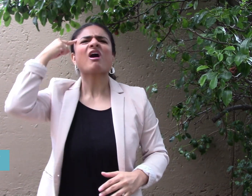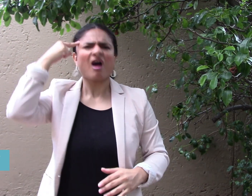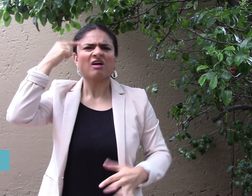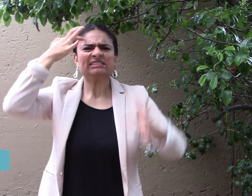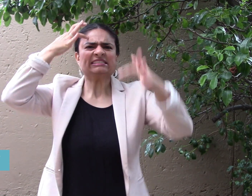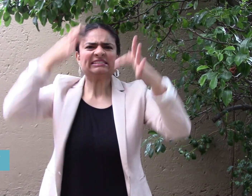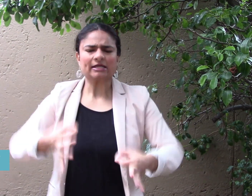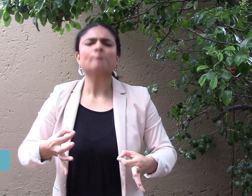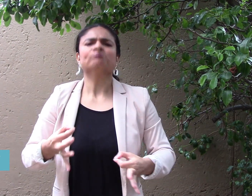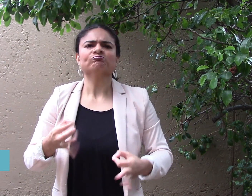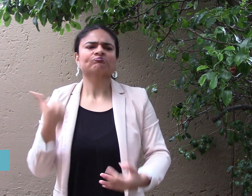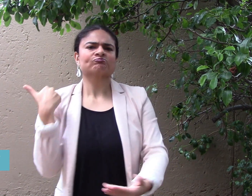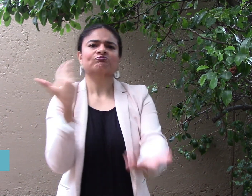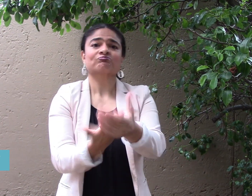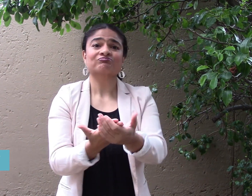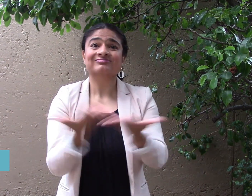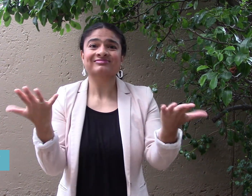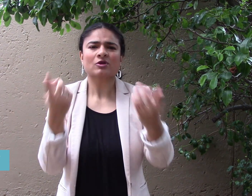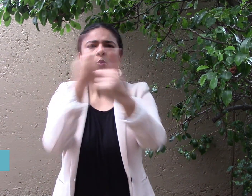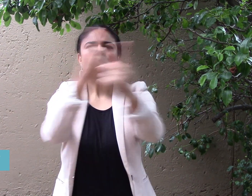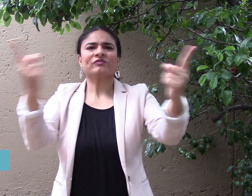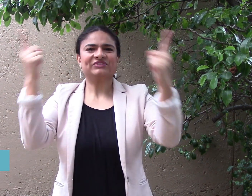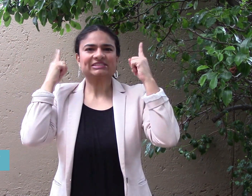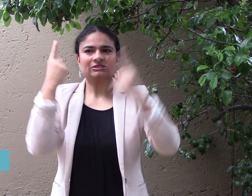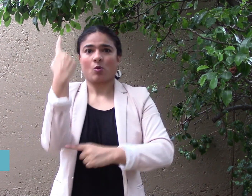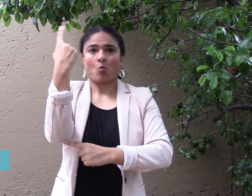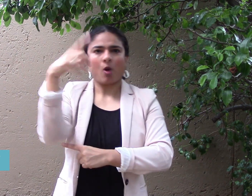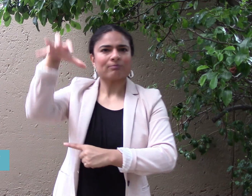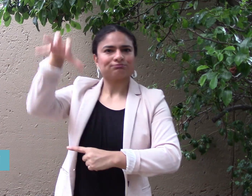and she was accepted into their law program.